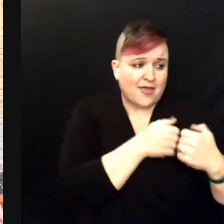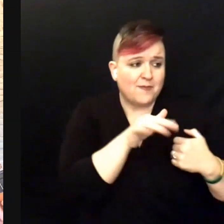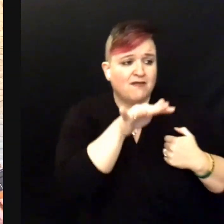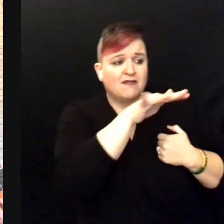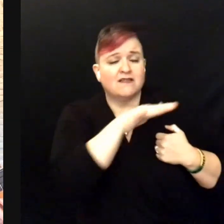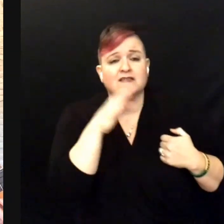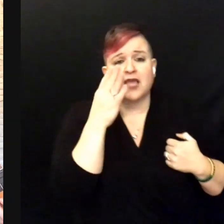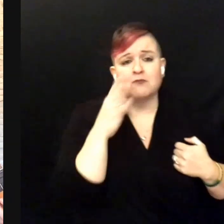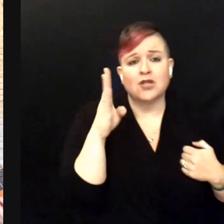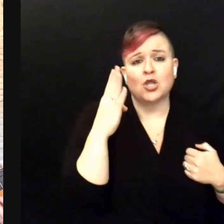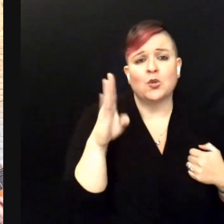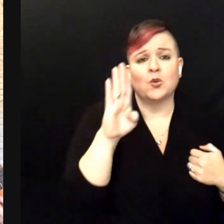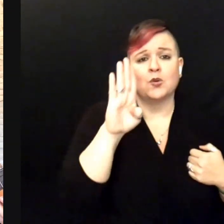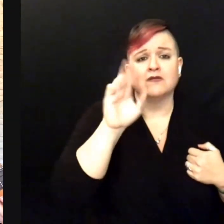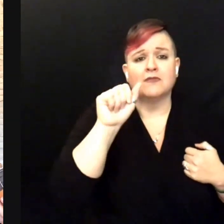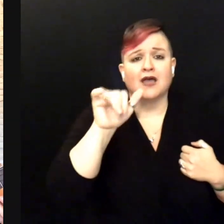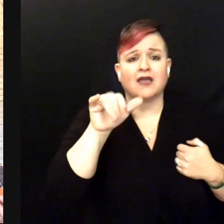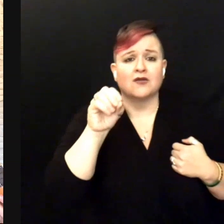On Blue Bayou